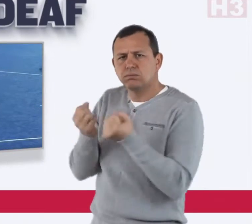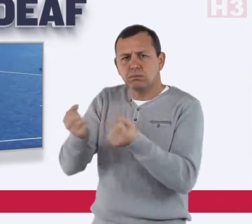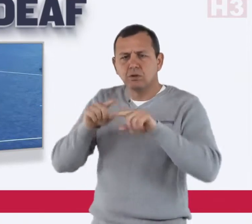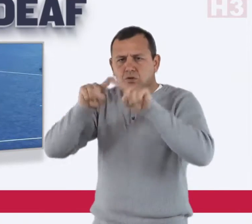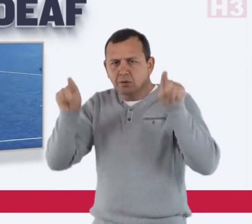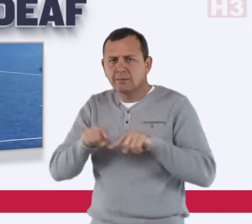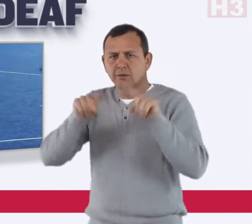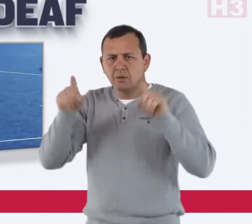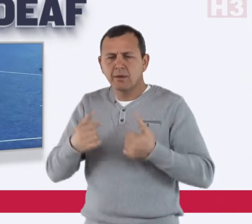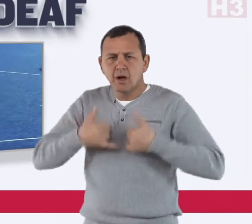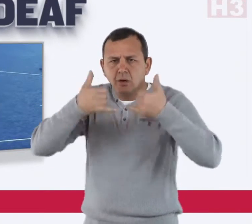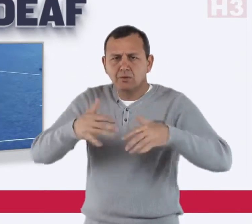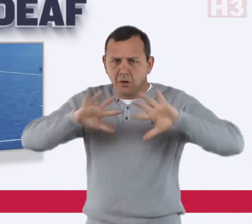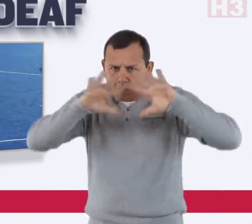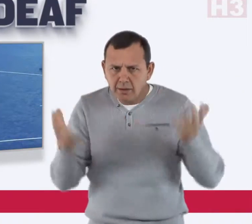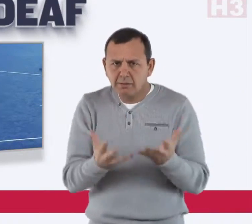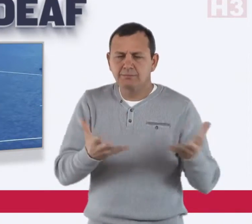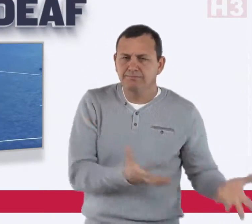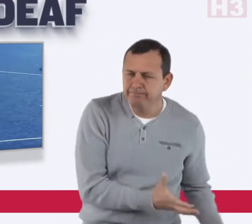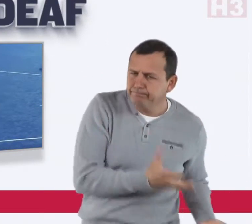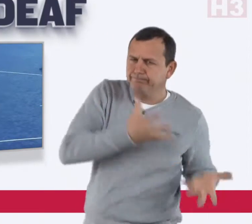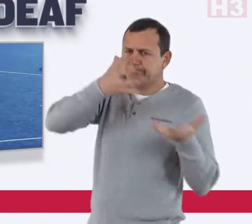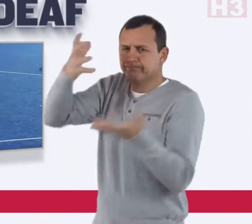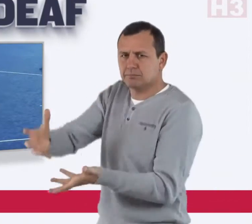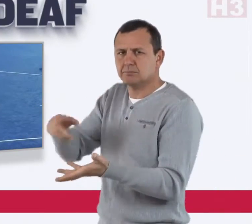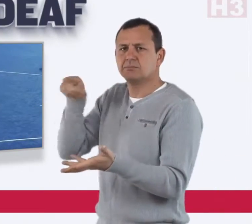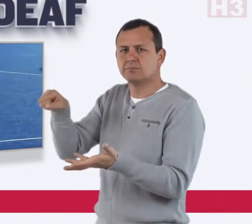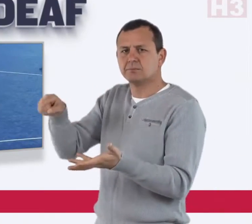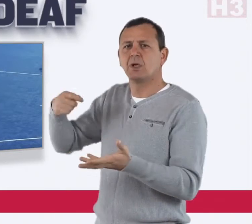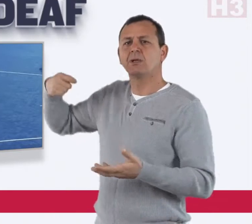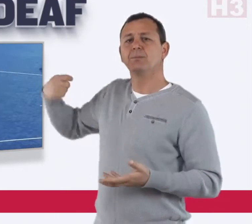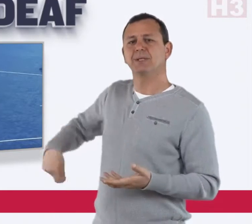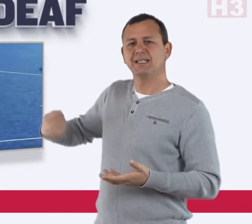take his certificates of his sports accomplishments to